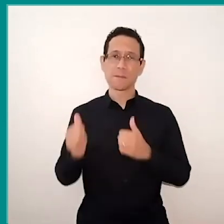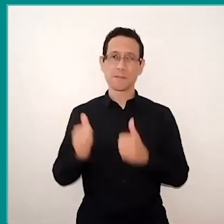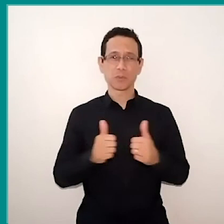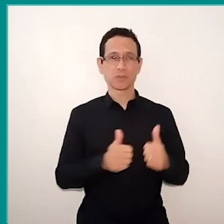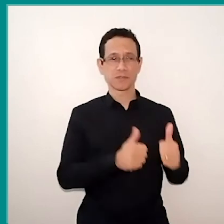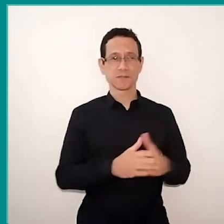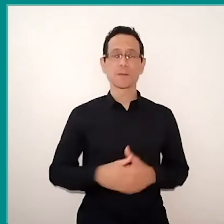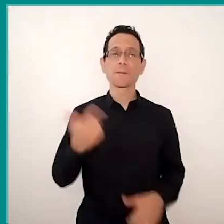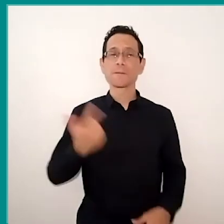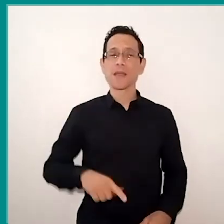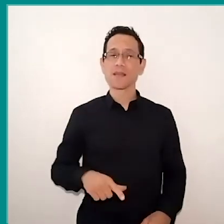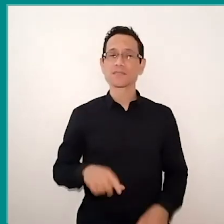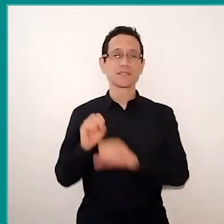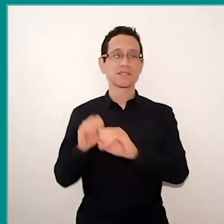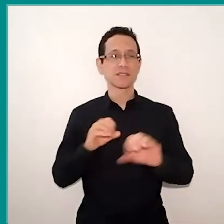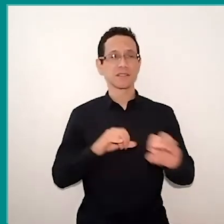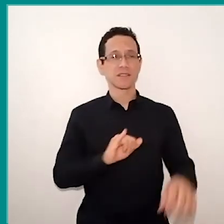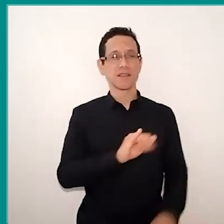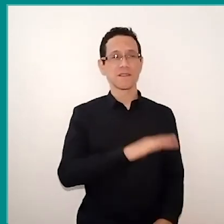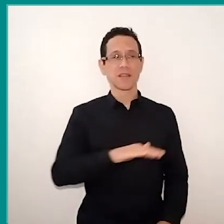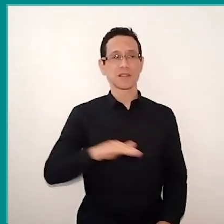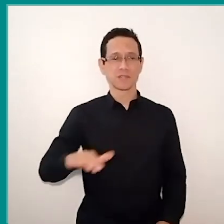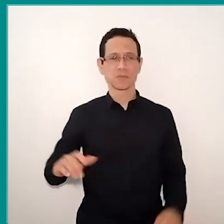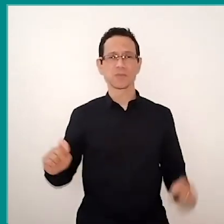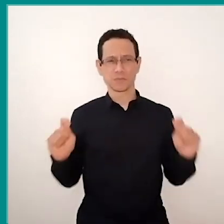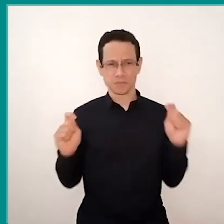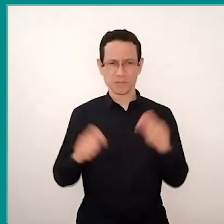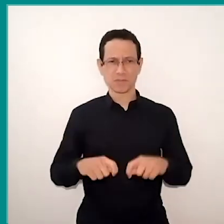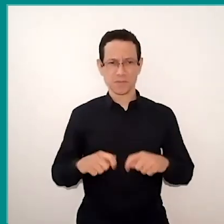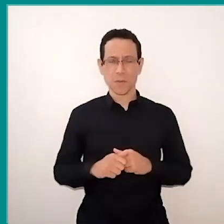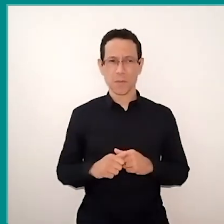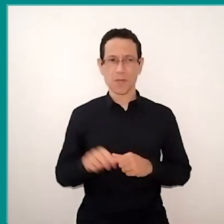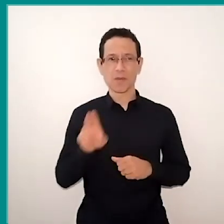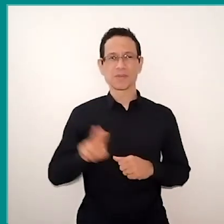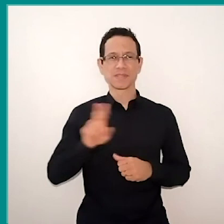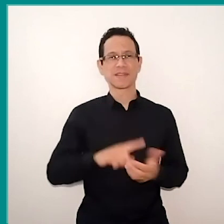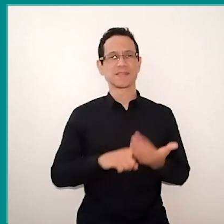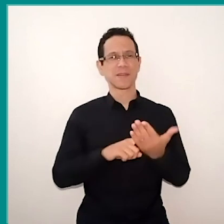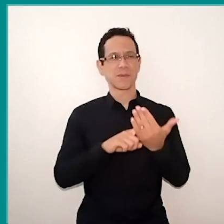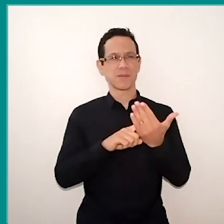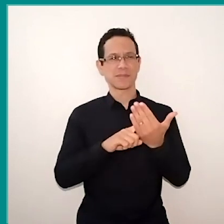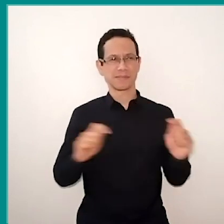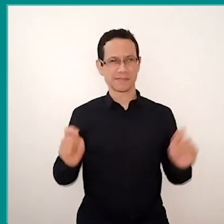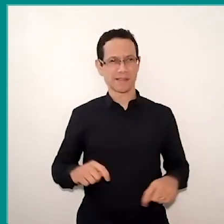"And in early childhood education, it is possible to use digital technology? If so, how?”